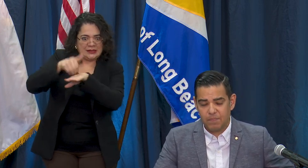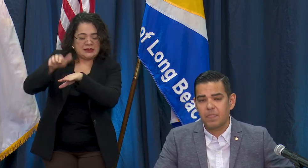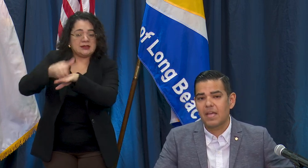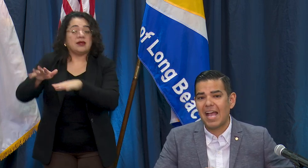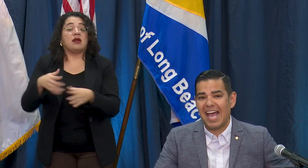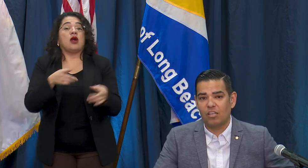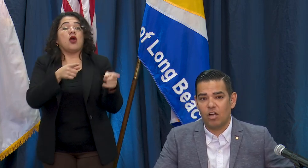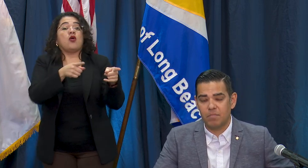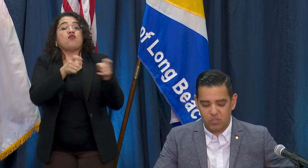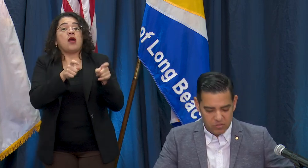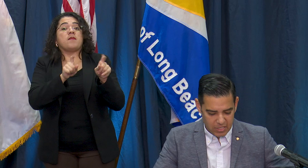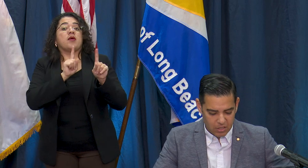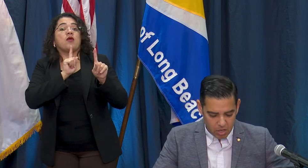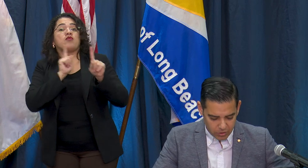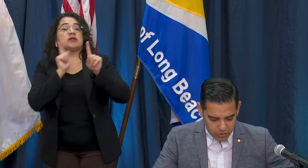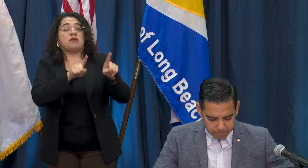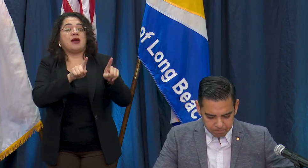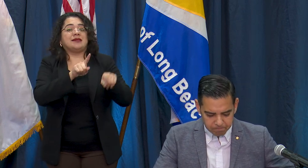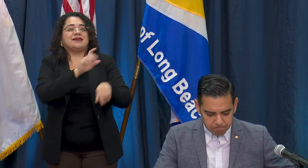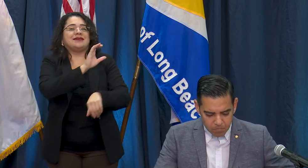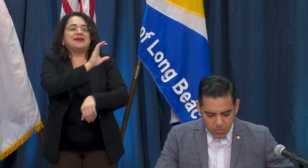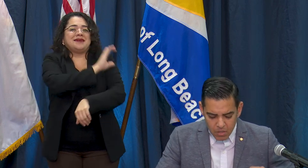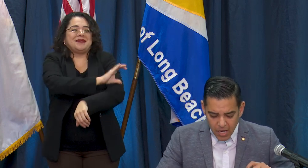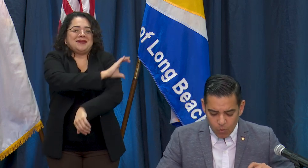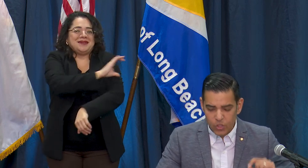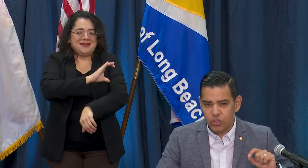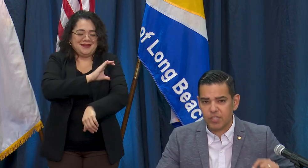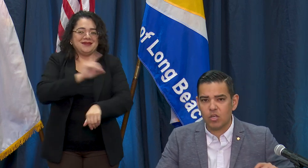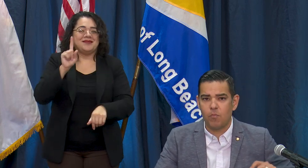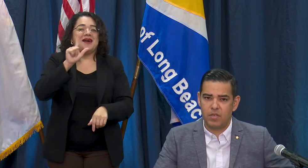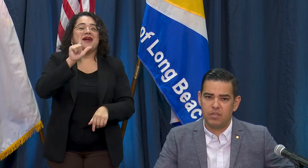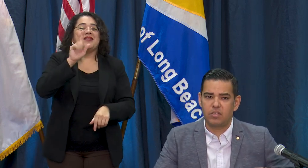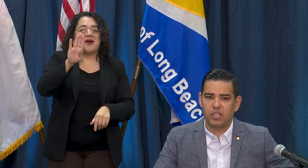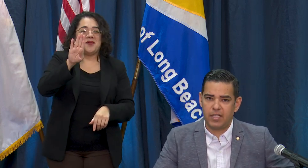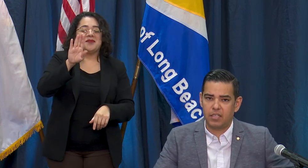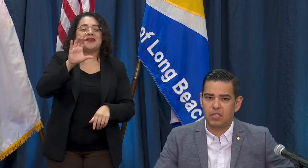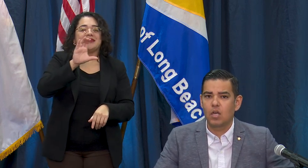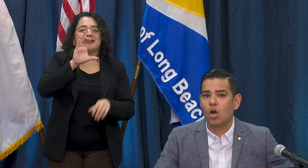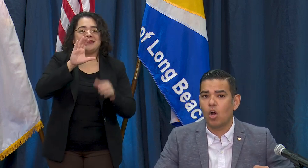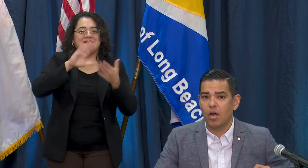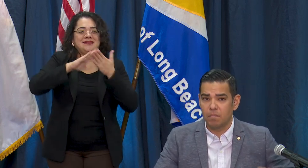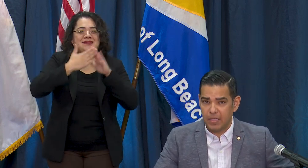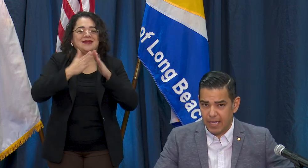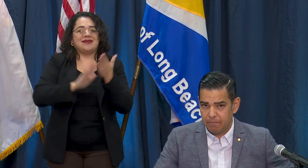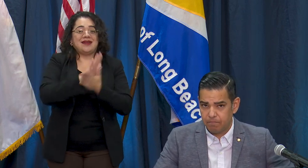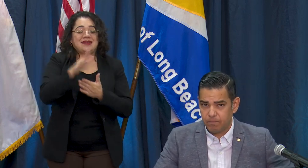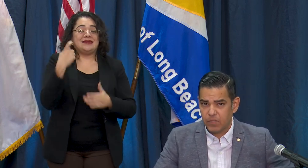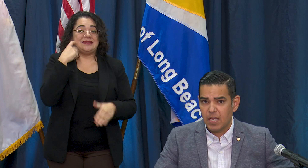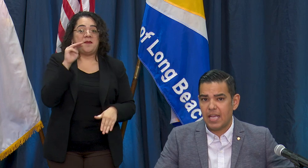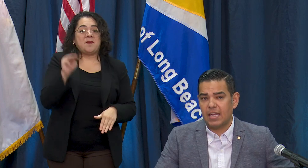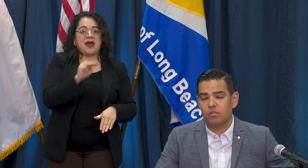at Long Beach City College. We just opened this clinic on Monday and I will